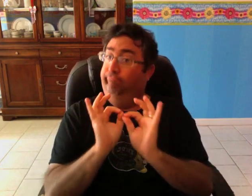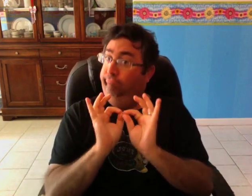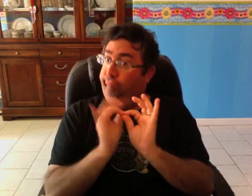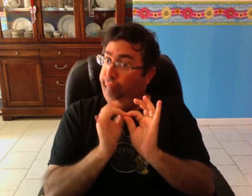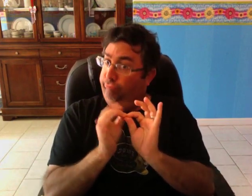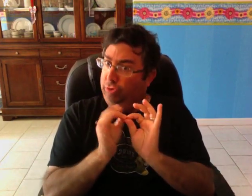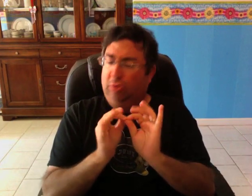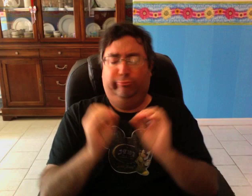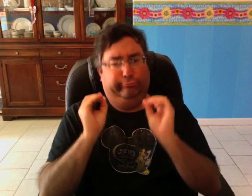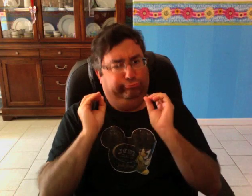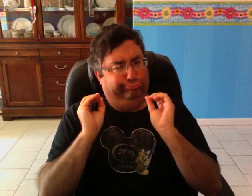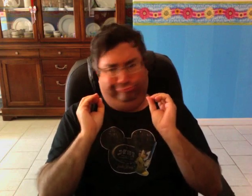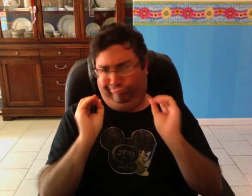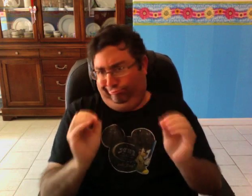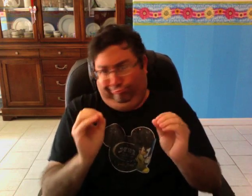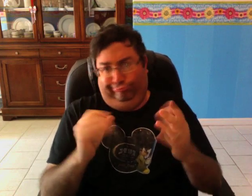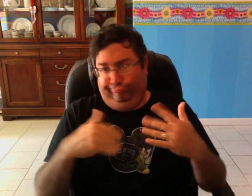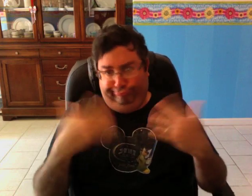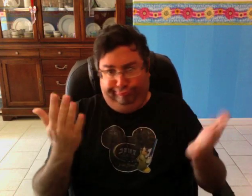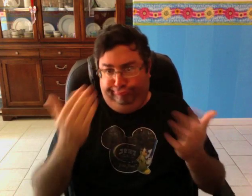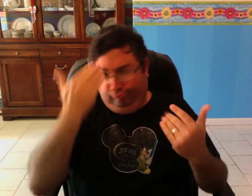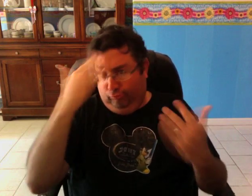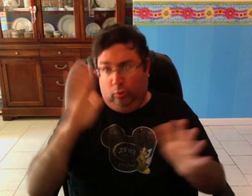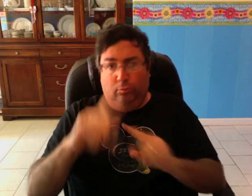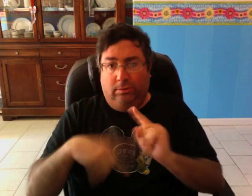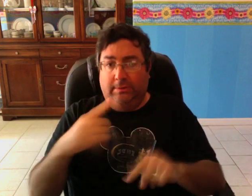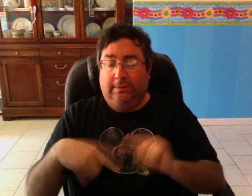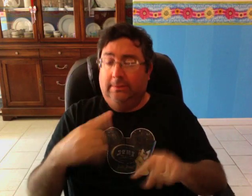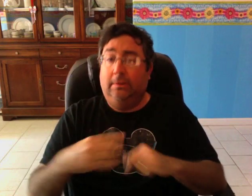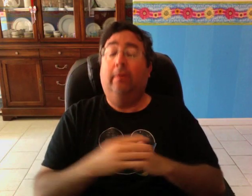I didn't have an interpreter -- I didn't know sign!